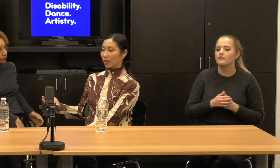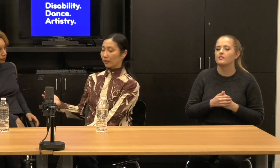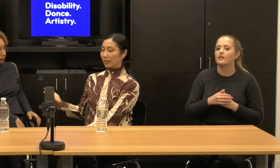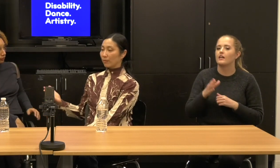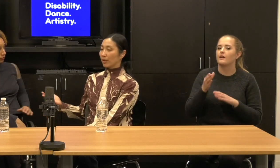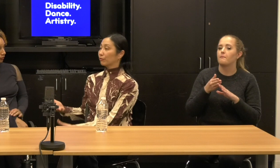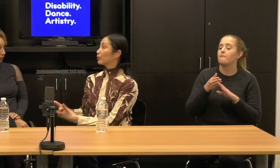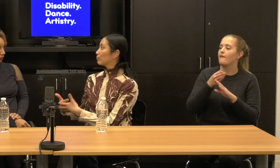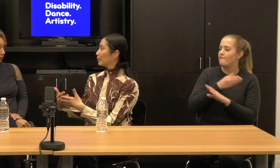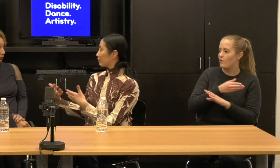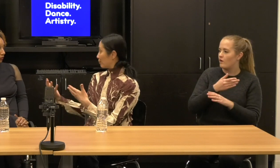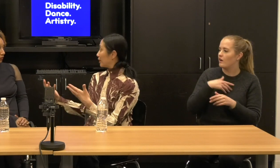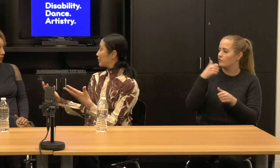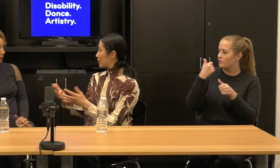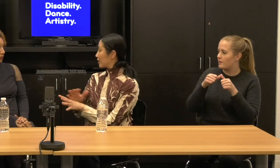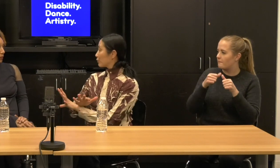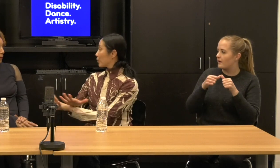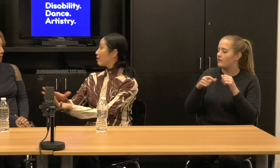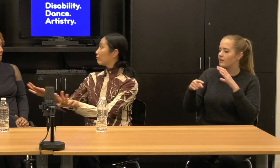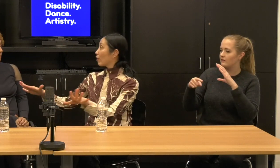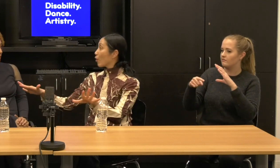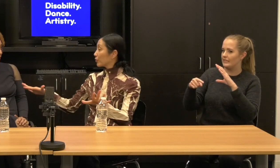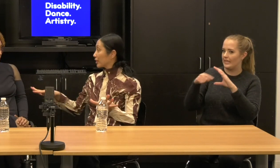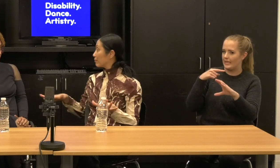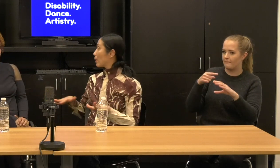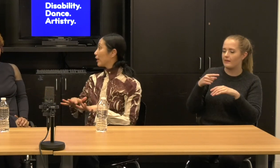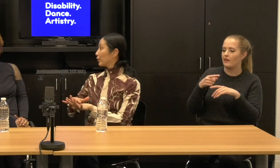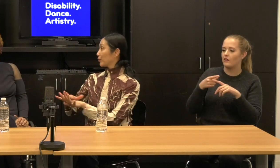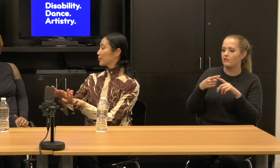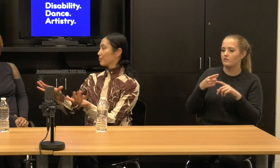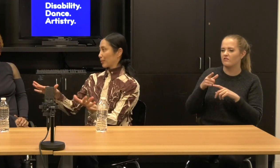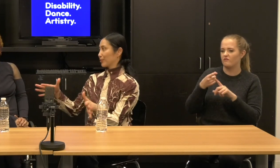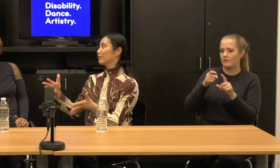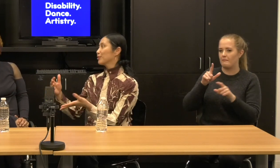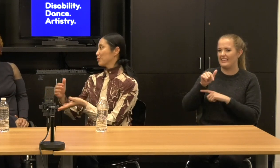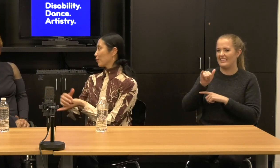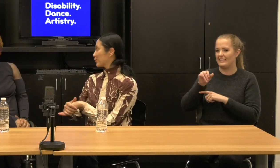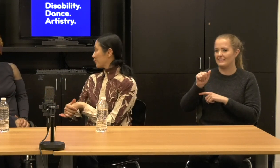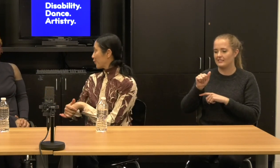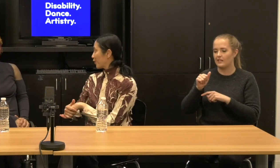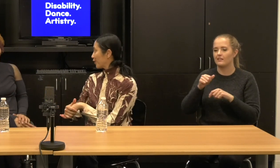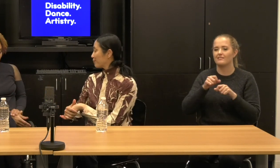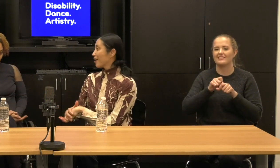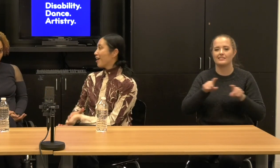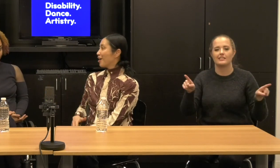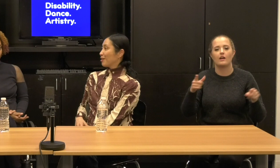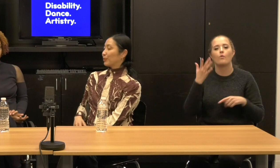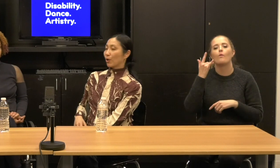We got an email from Lisa sent out to all the ticket buyers because of the snow storm.